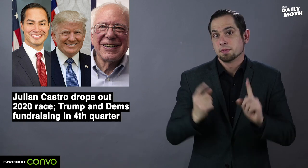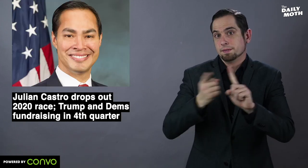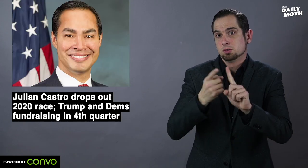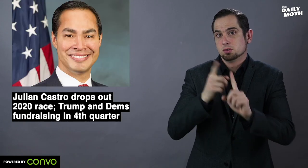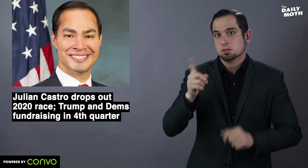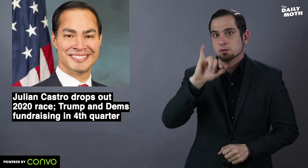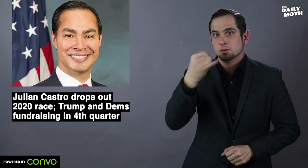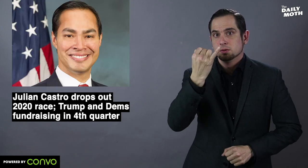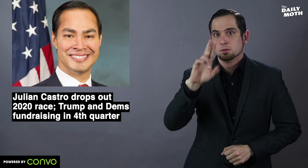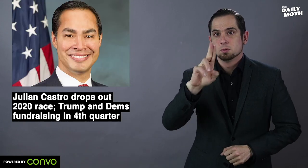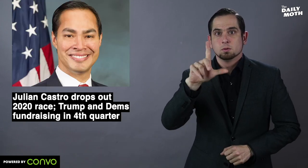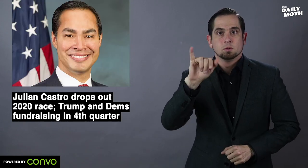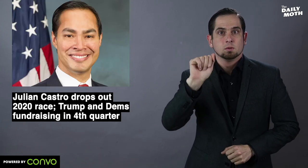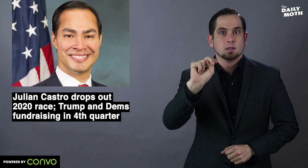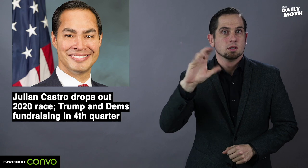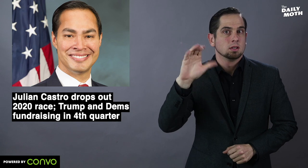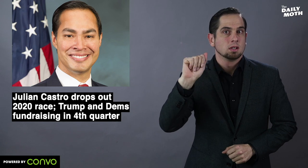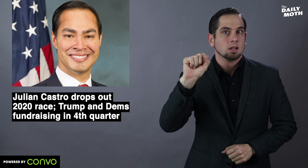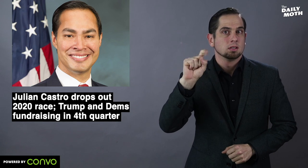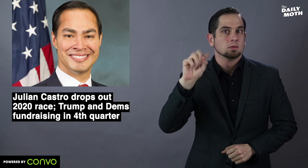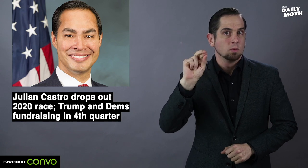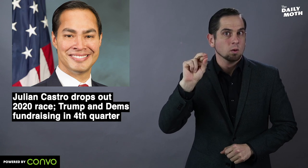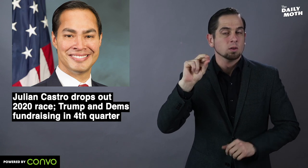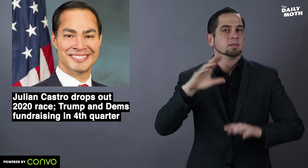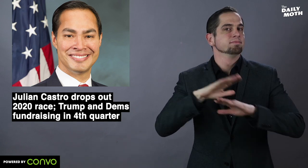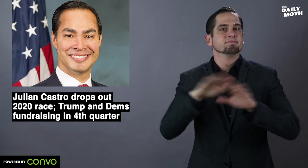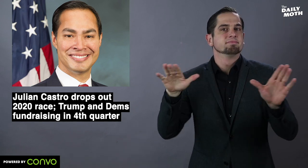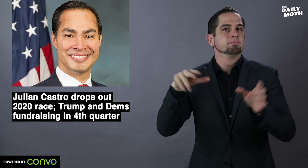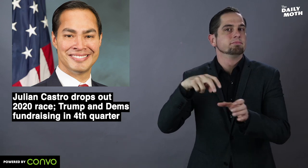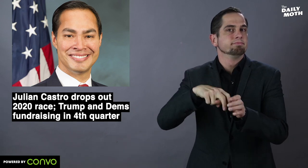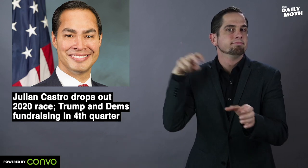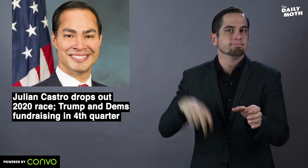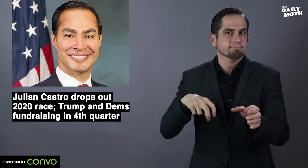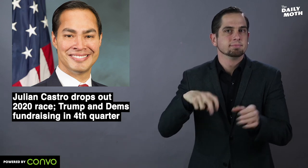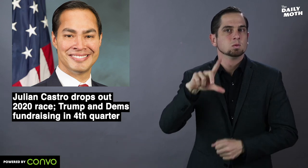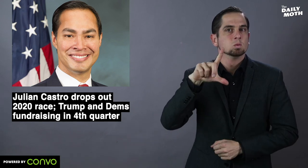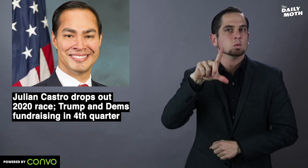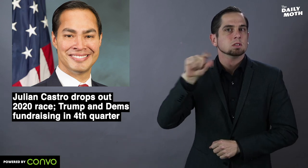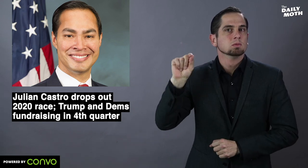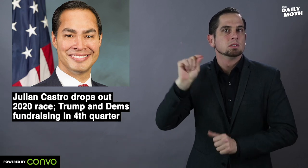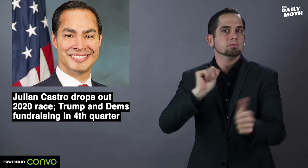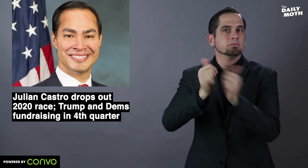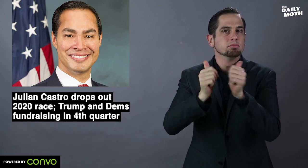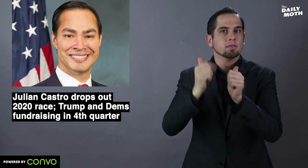The first - Julian Castro has dropped out of the 2020 race